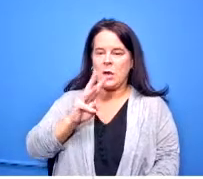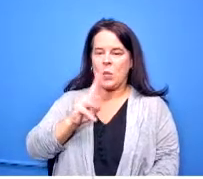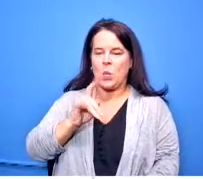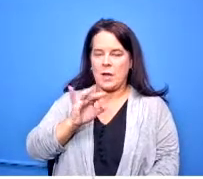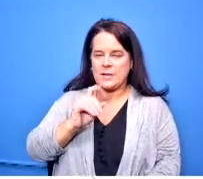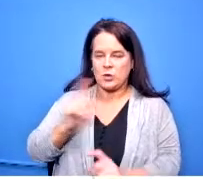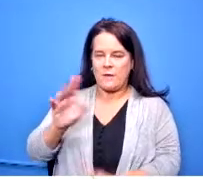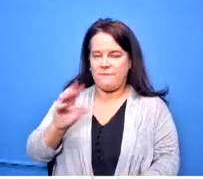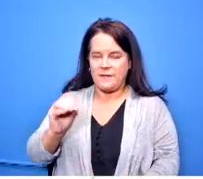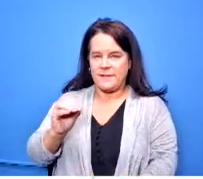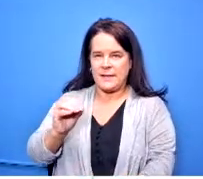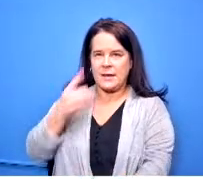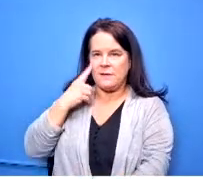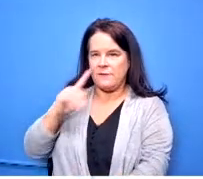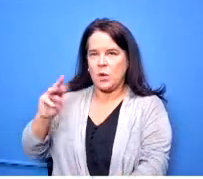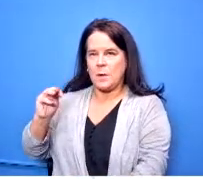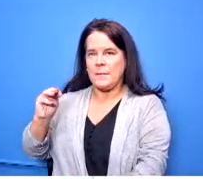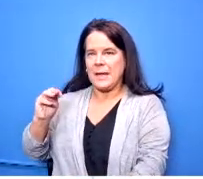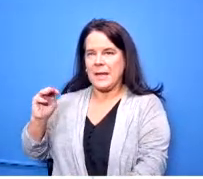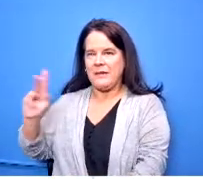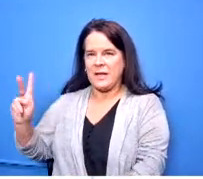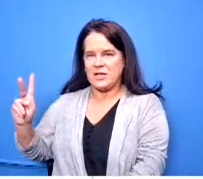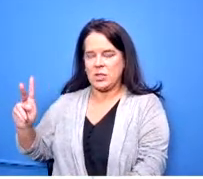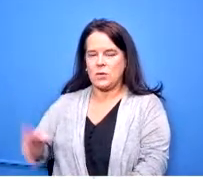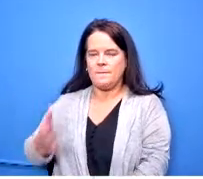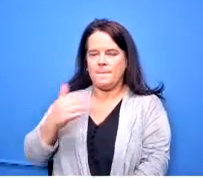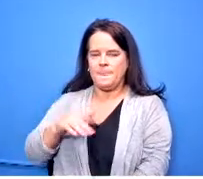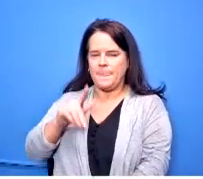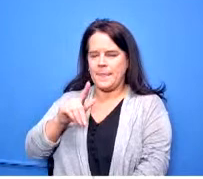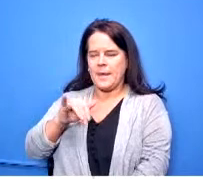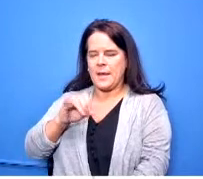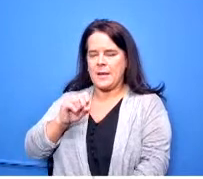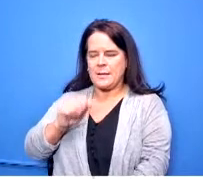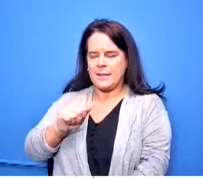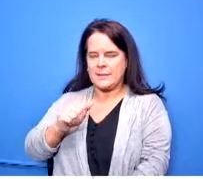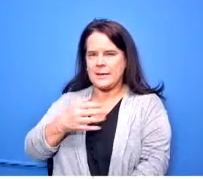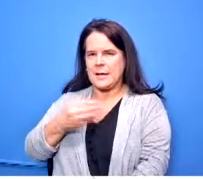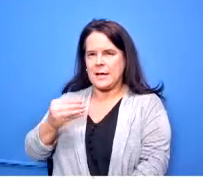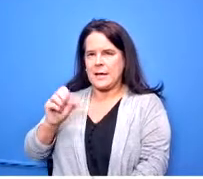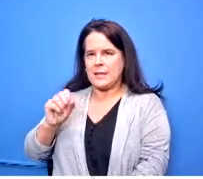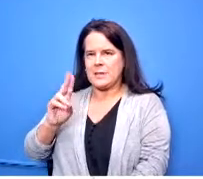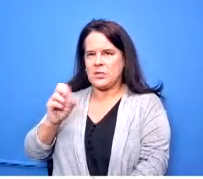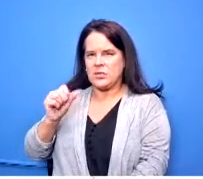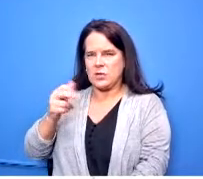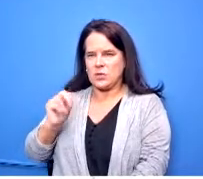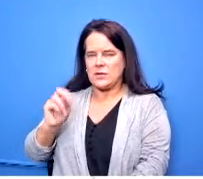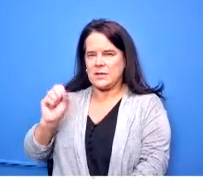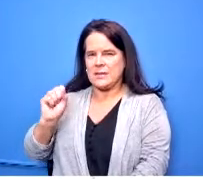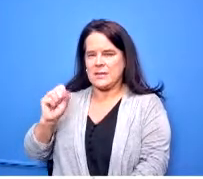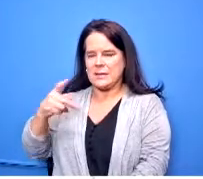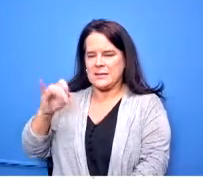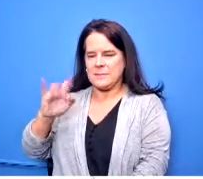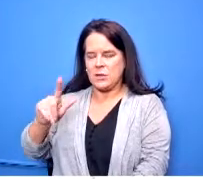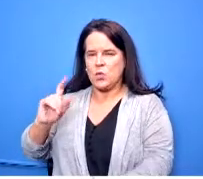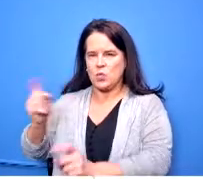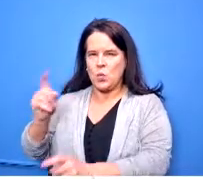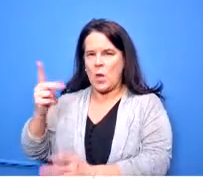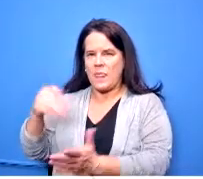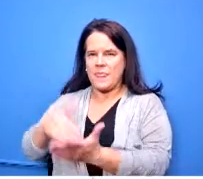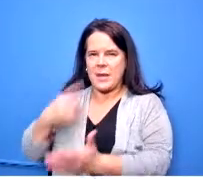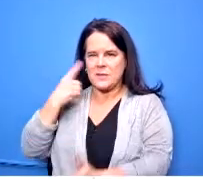lisa hanoi and susan spiegel one thousand dollars for dayton public schools